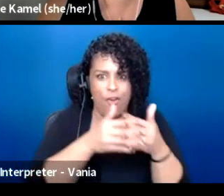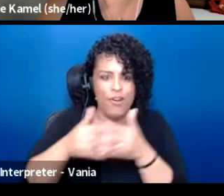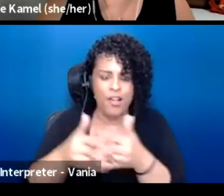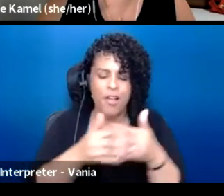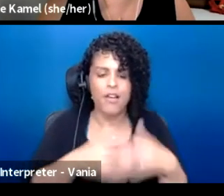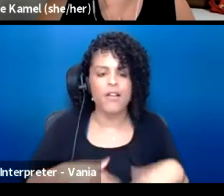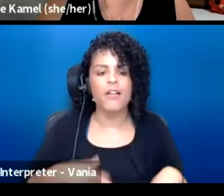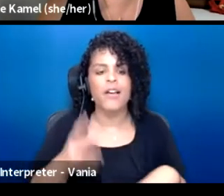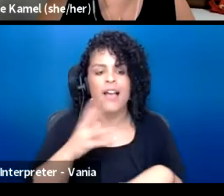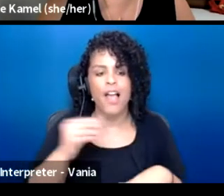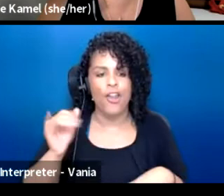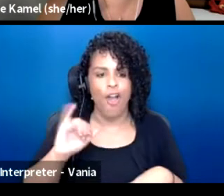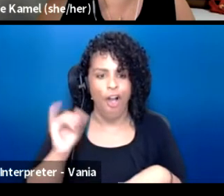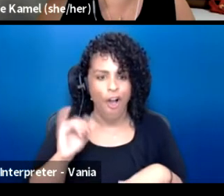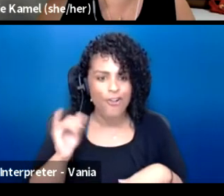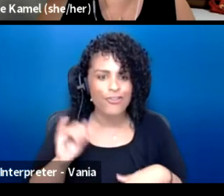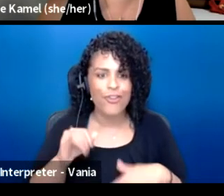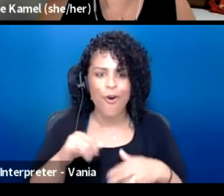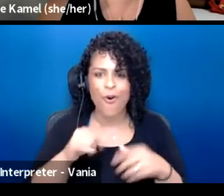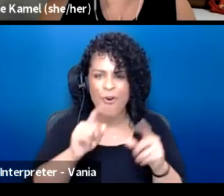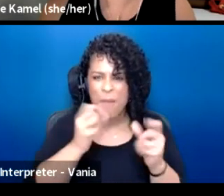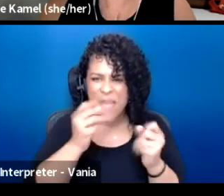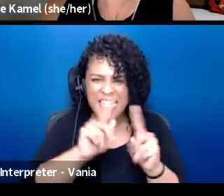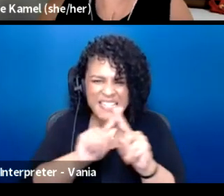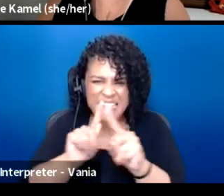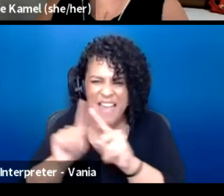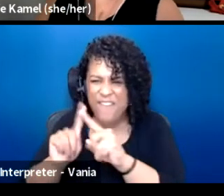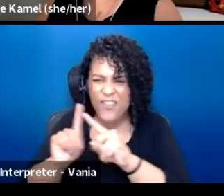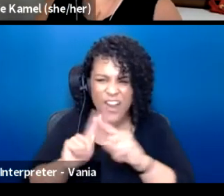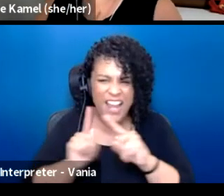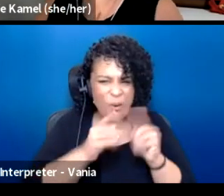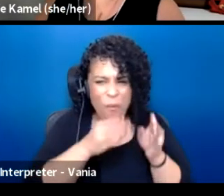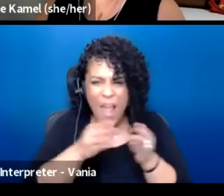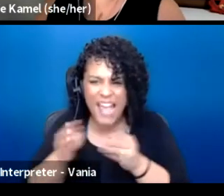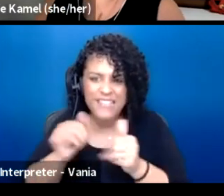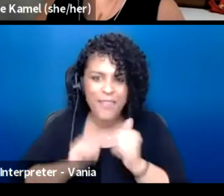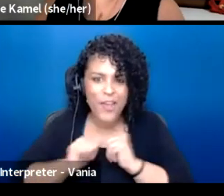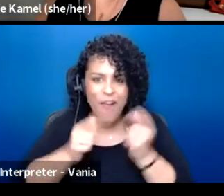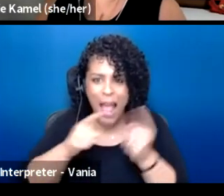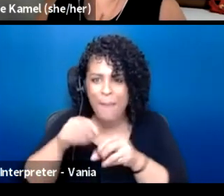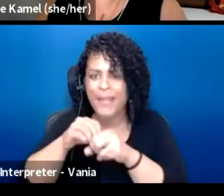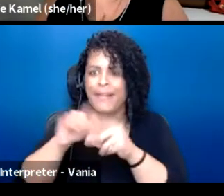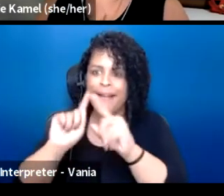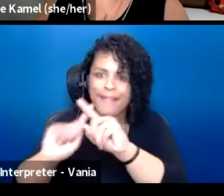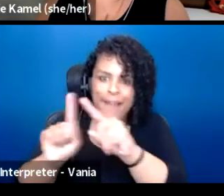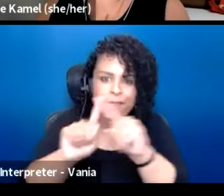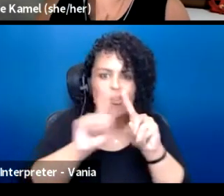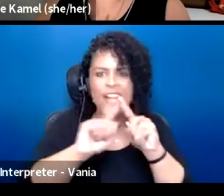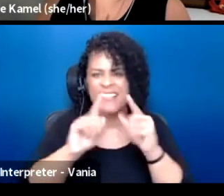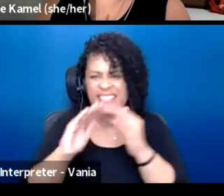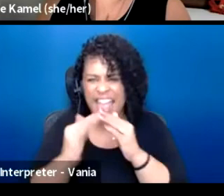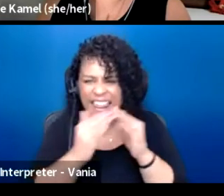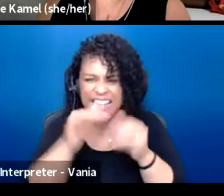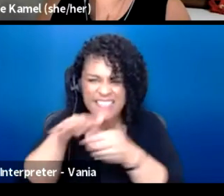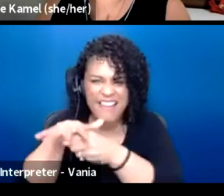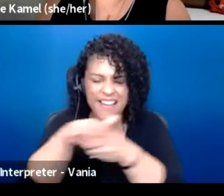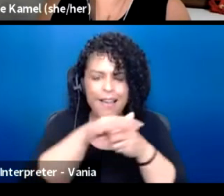And then therefore the flavor of theater that happens in each city town or Hamlet is really specific to that community.